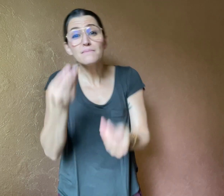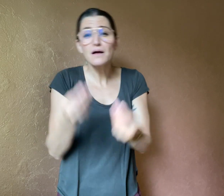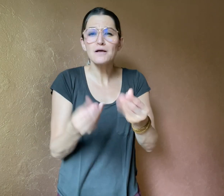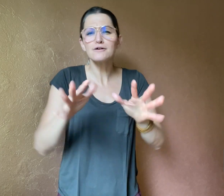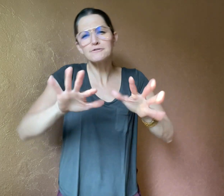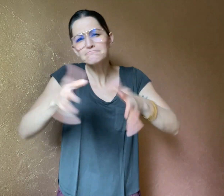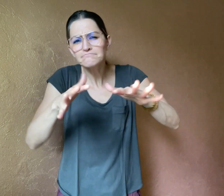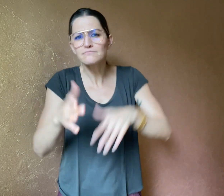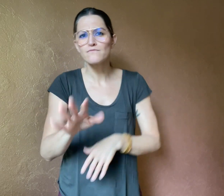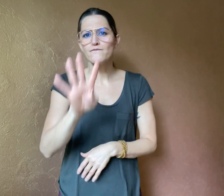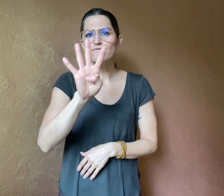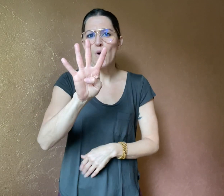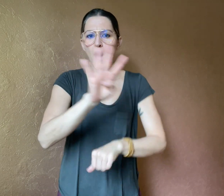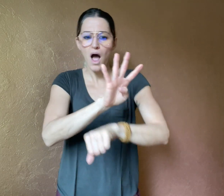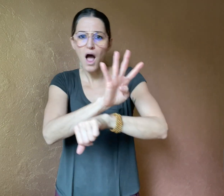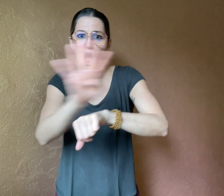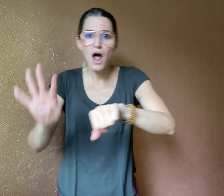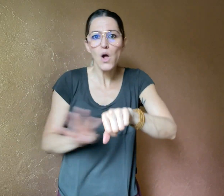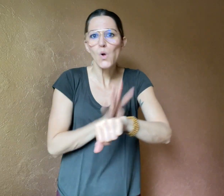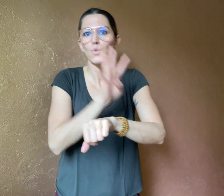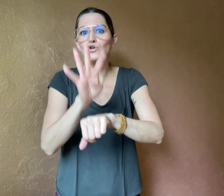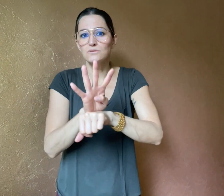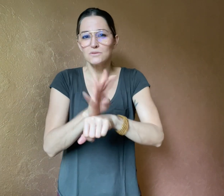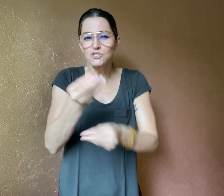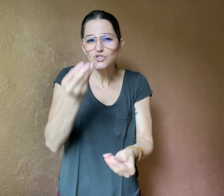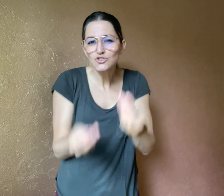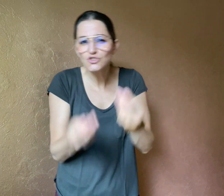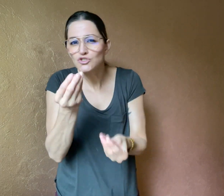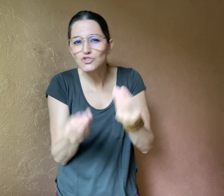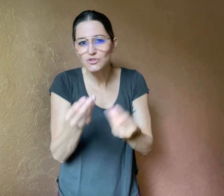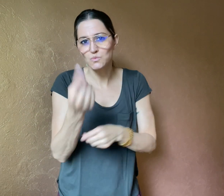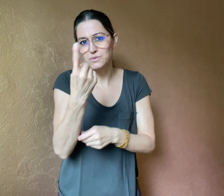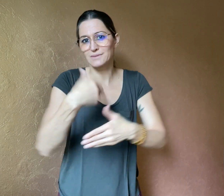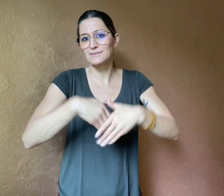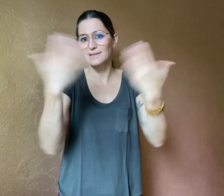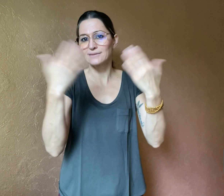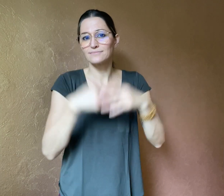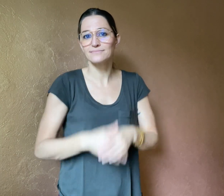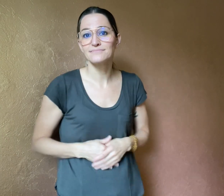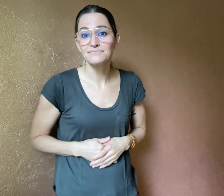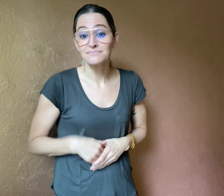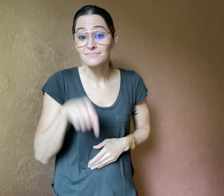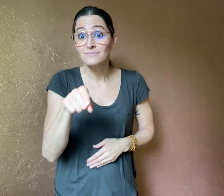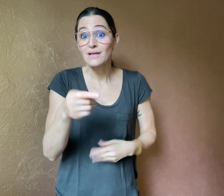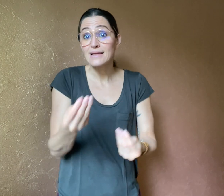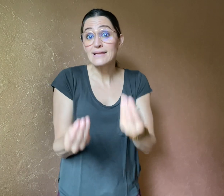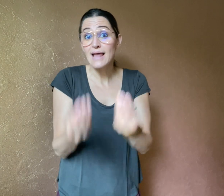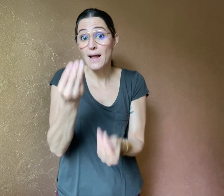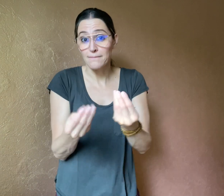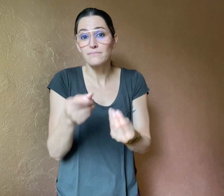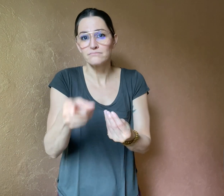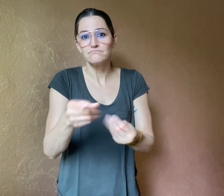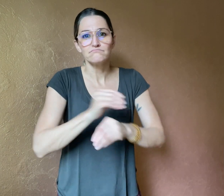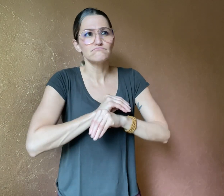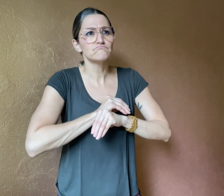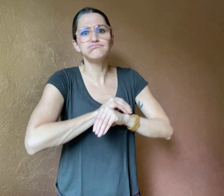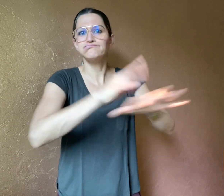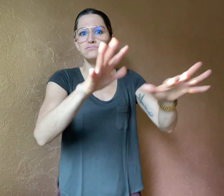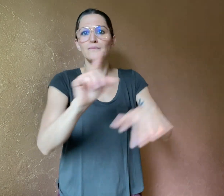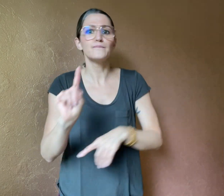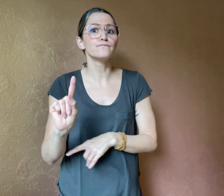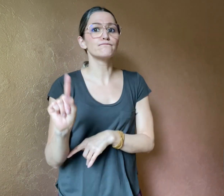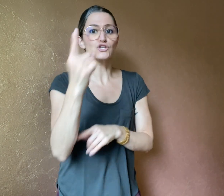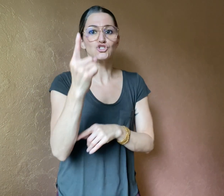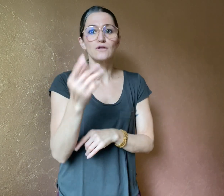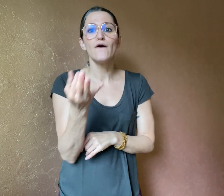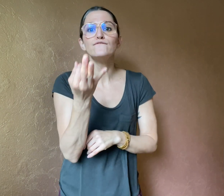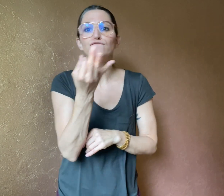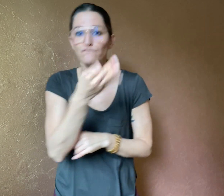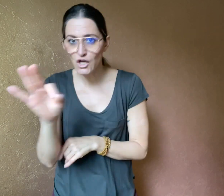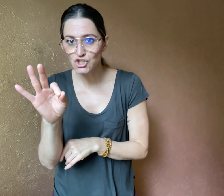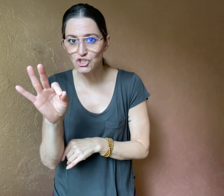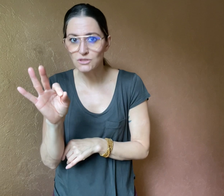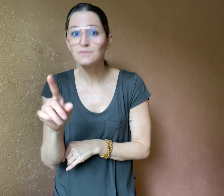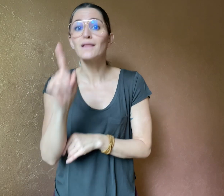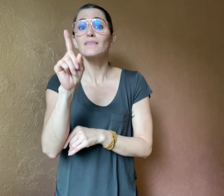The game will first be released in French, but the developers want